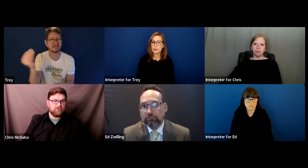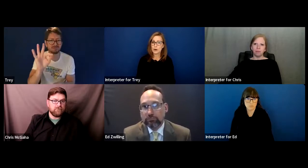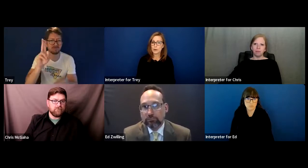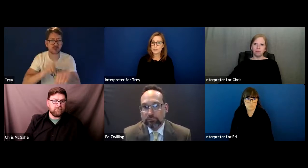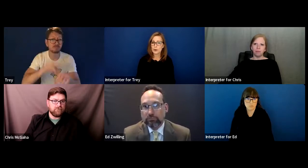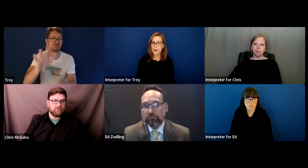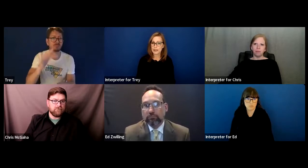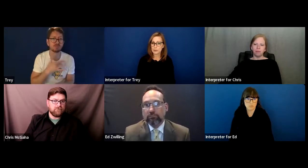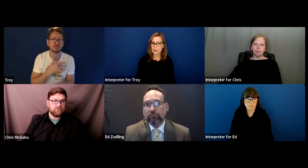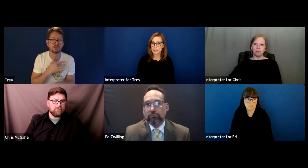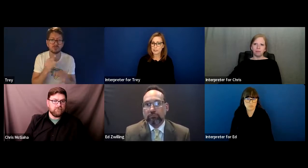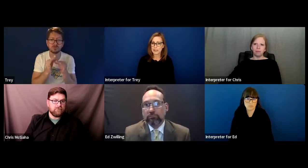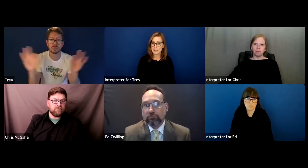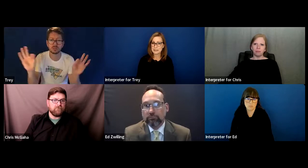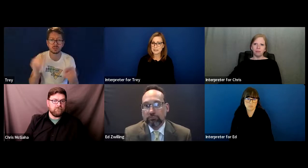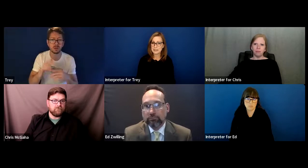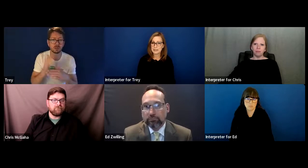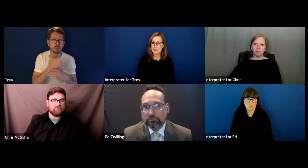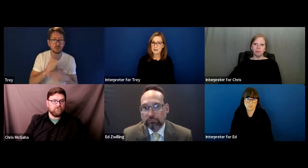you can always go back and watch it again.